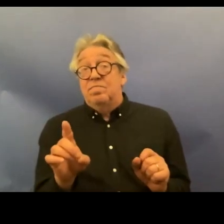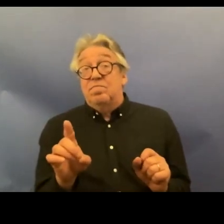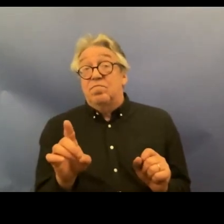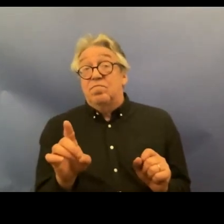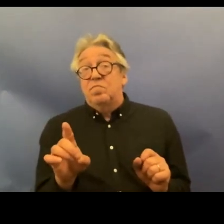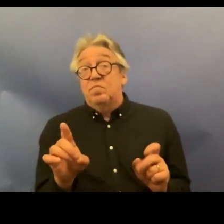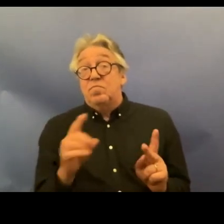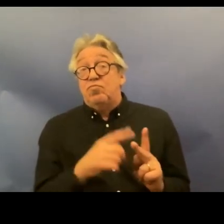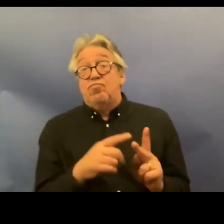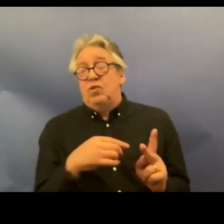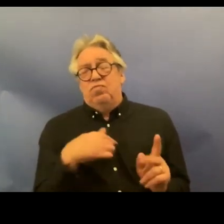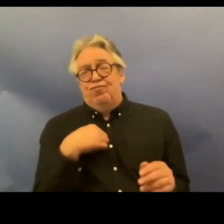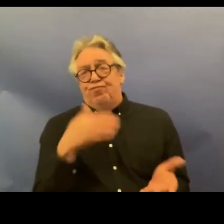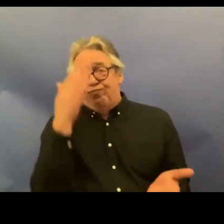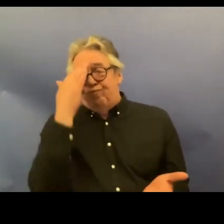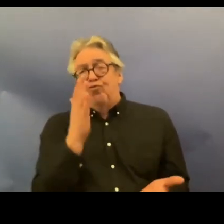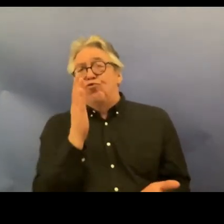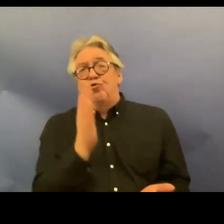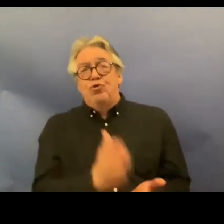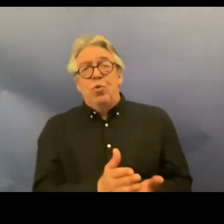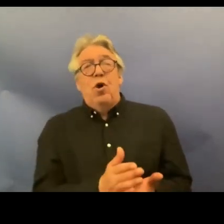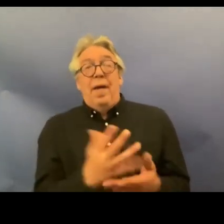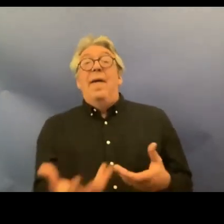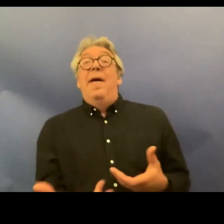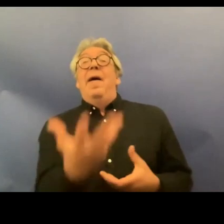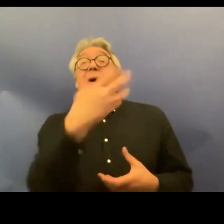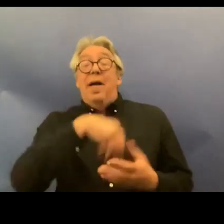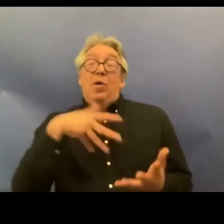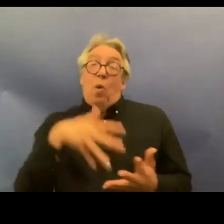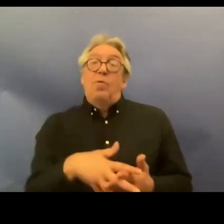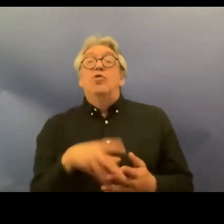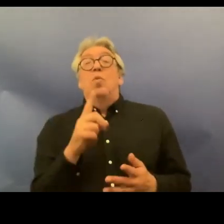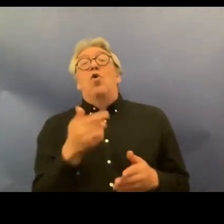there's no doubt that incorporation is a way of addressing these and is indeed in